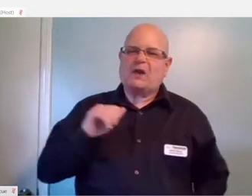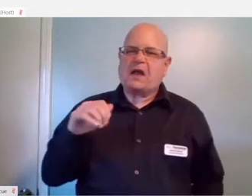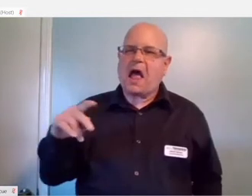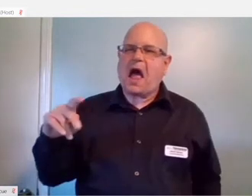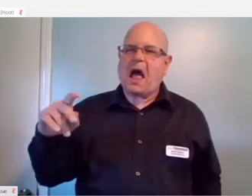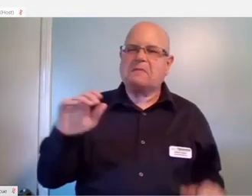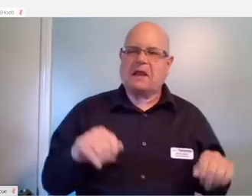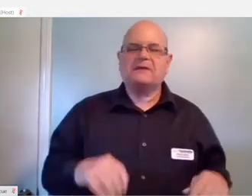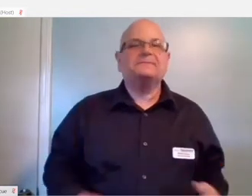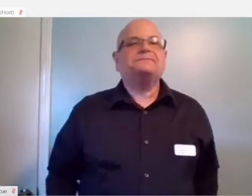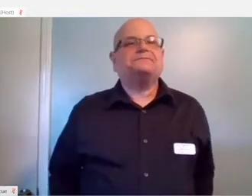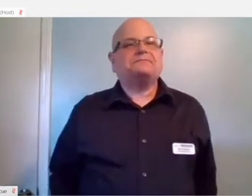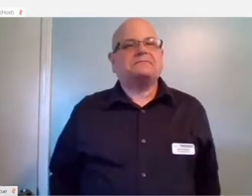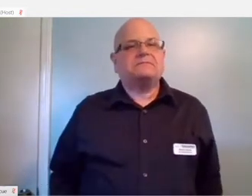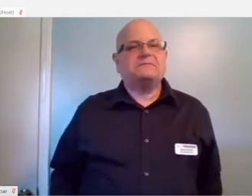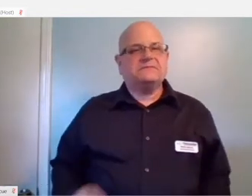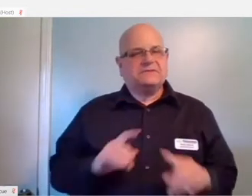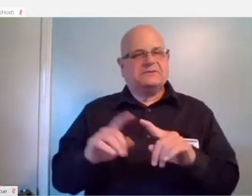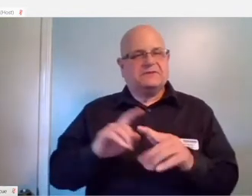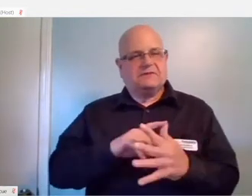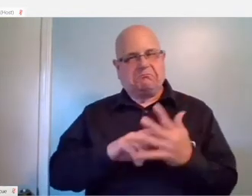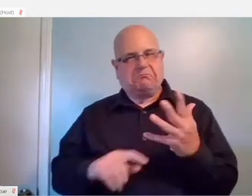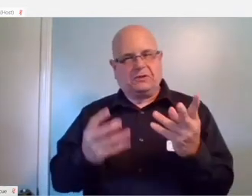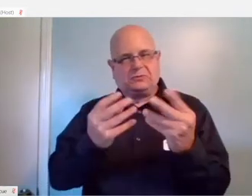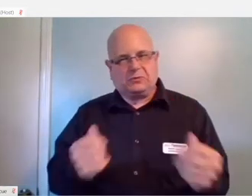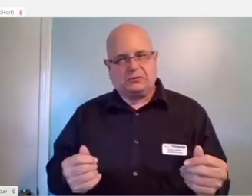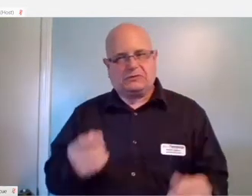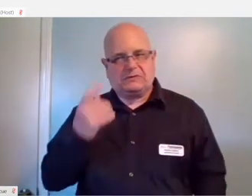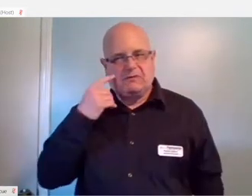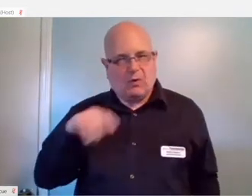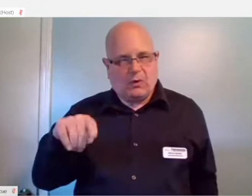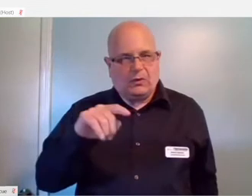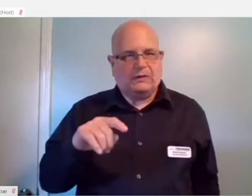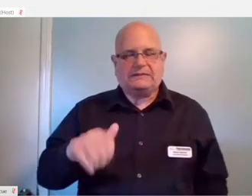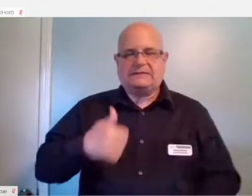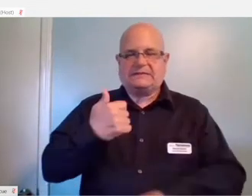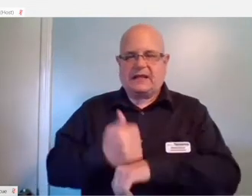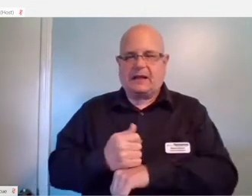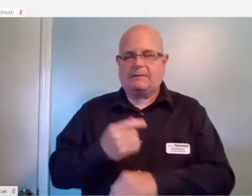A couple of different solutions that are available include setting up a Google home, one of the